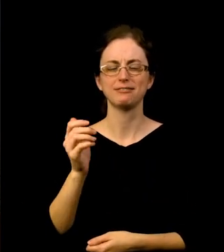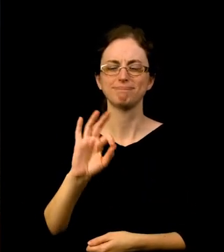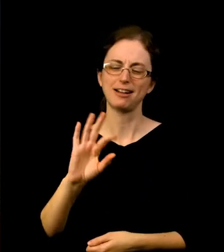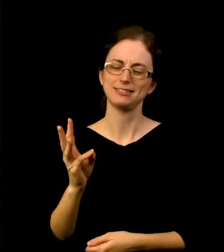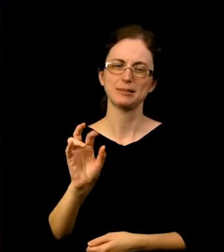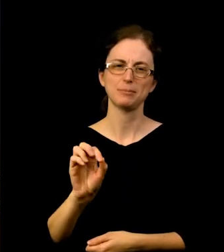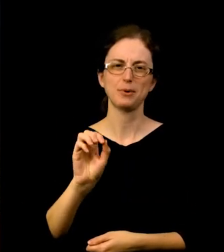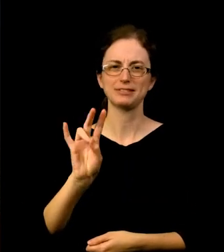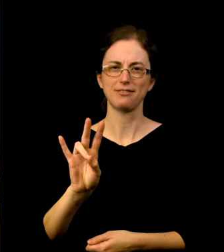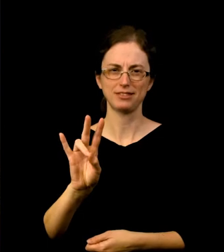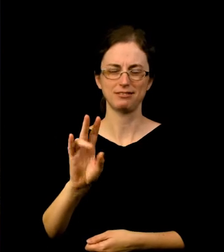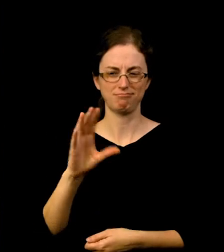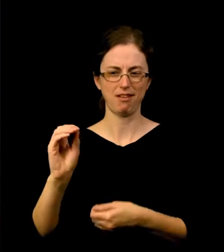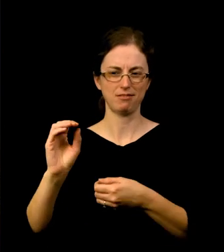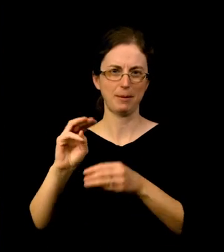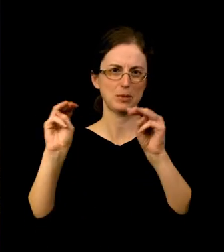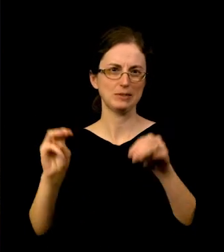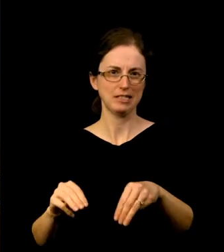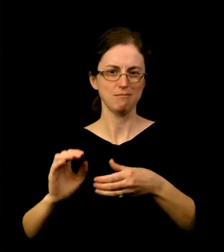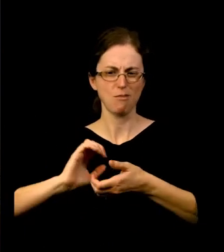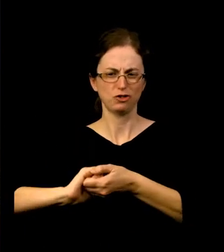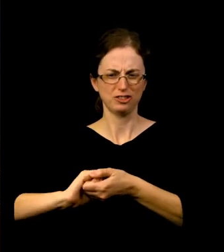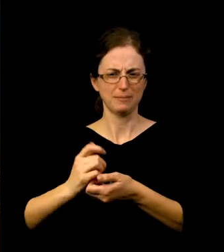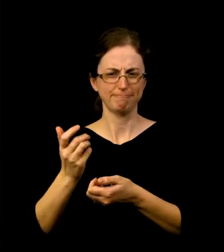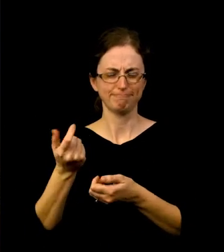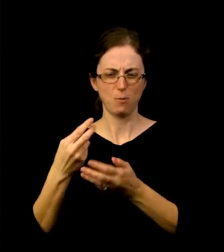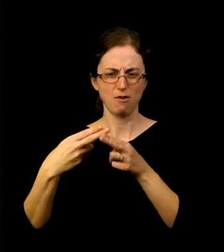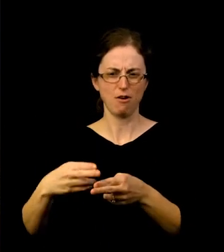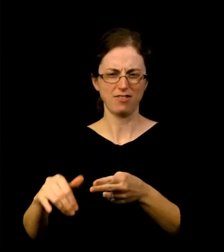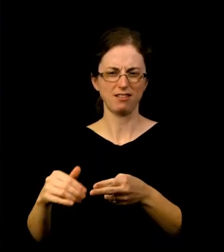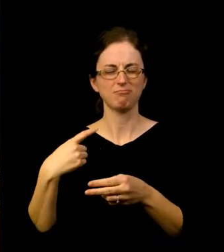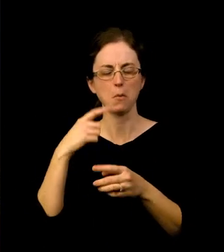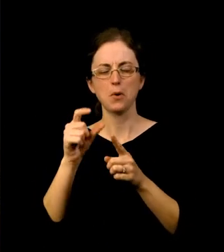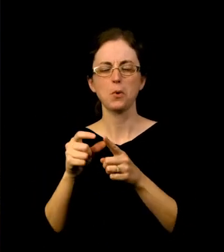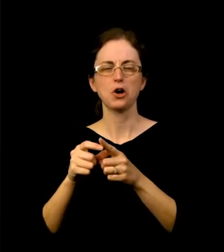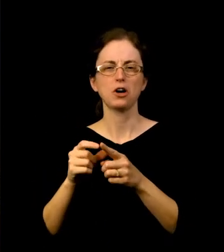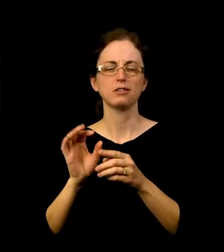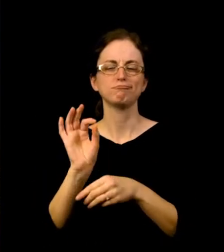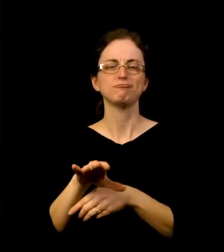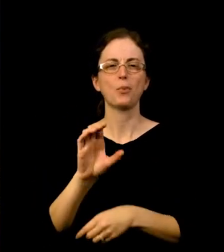One of the things that I try to let people know every time we discuss the great work that we've been doing here